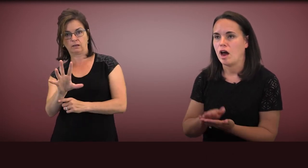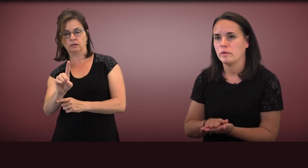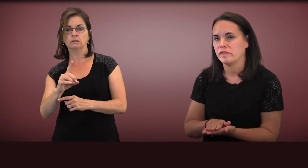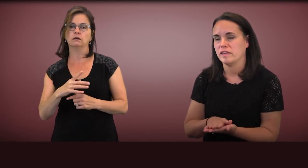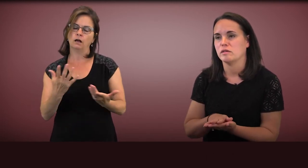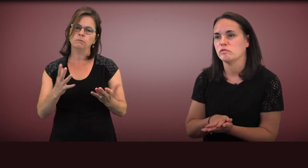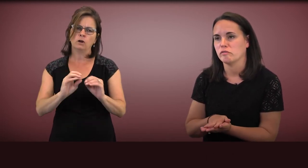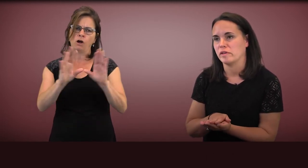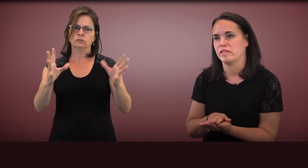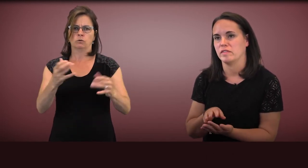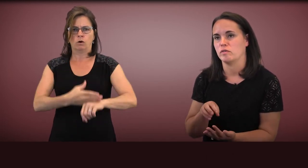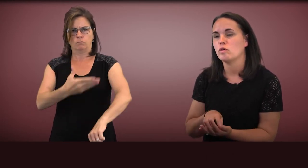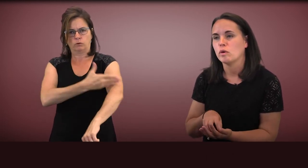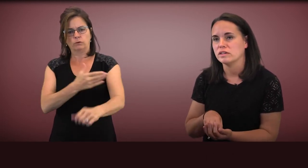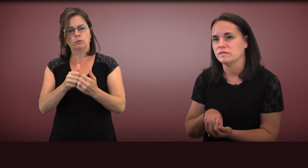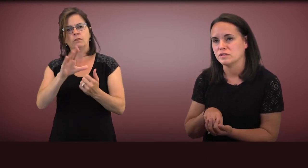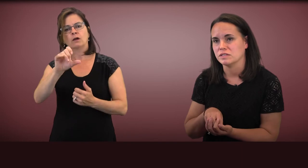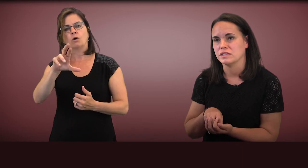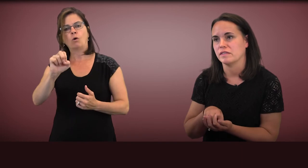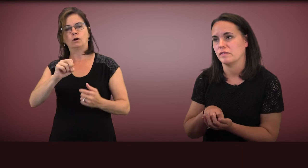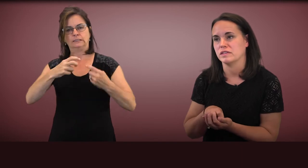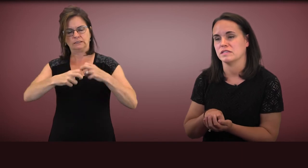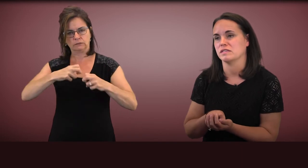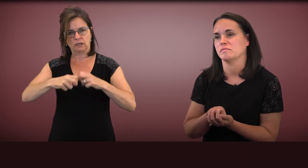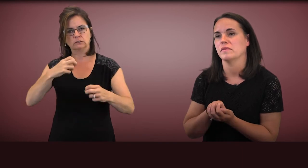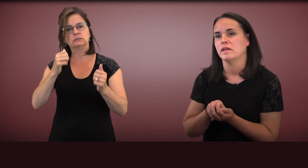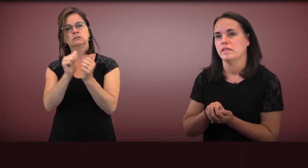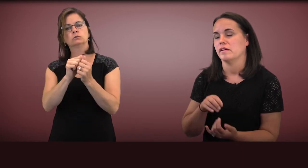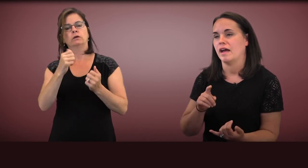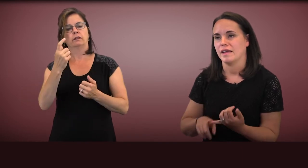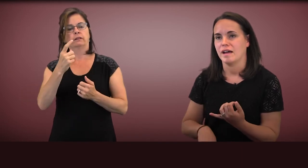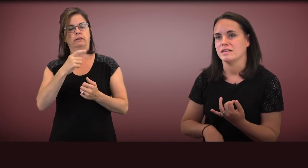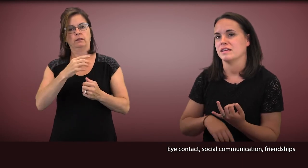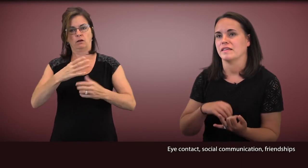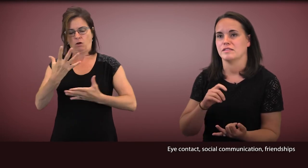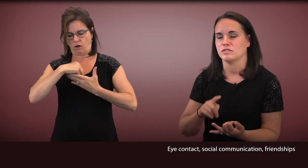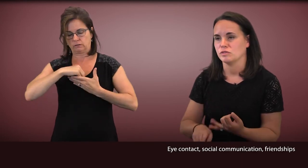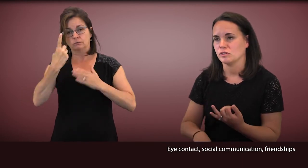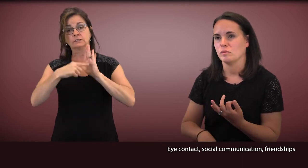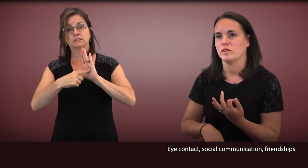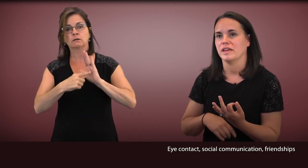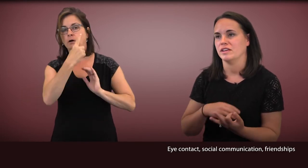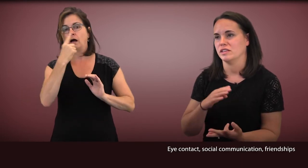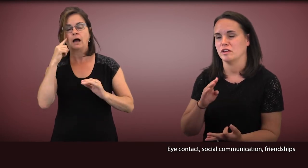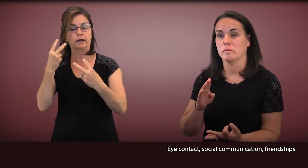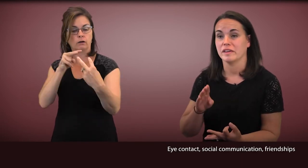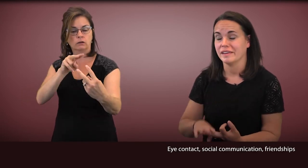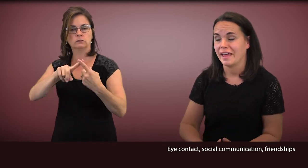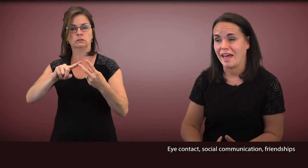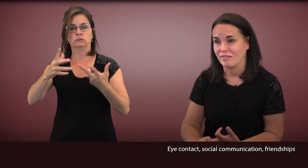are we seeing improvements in those core difficulties of autism: their eye contact, their social communication, their ability to have